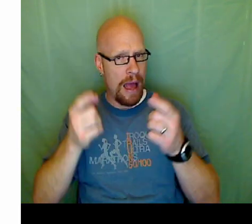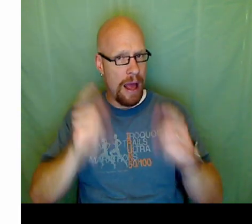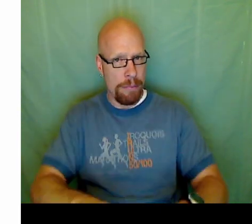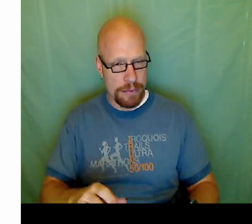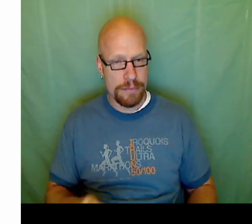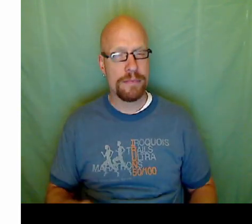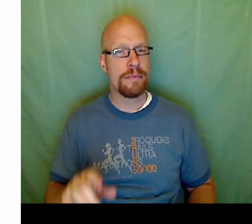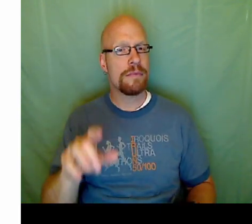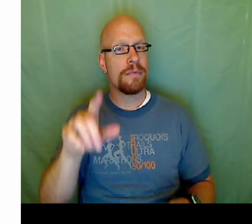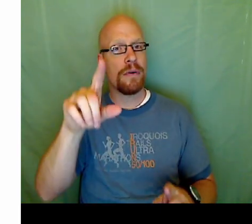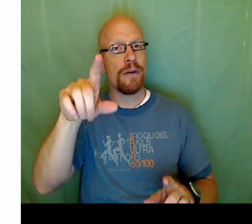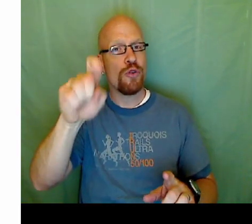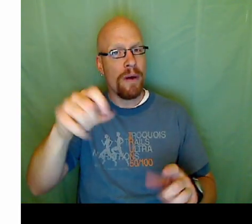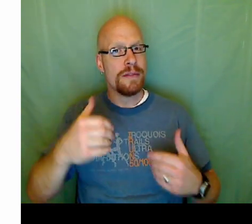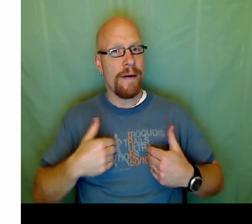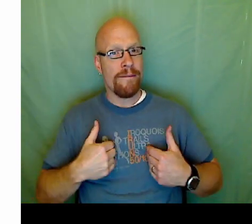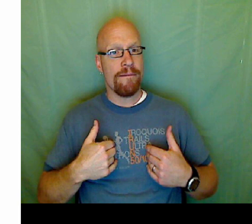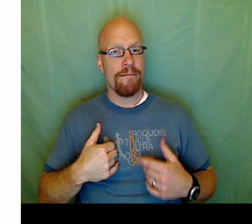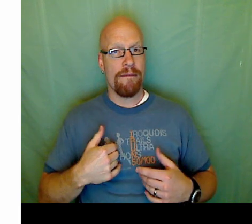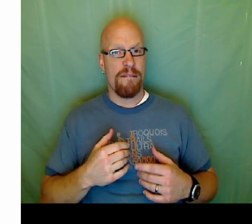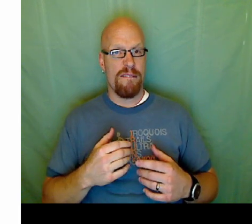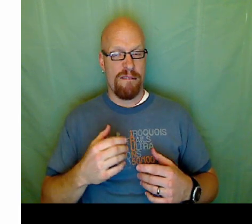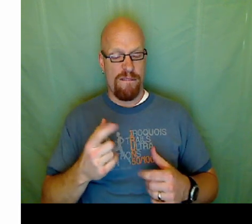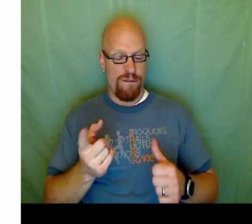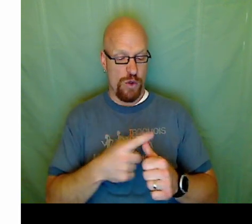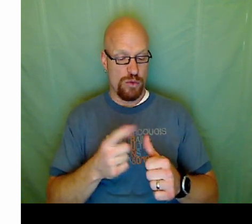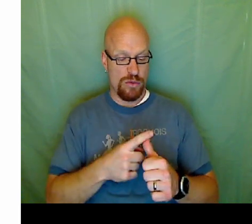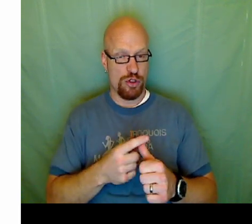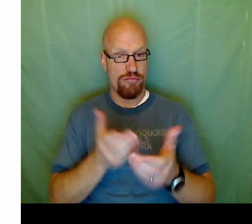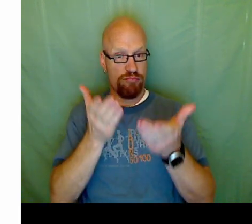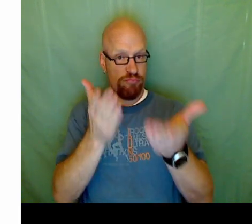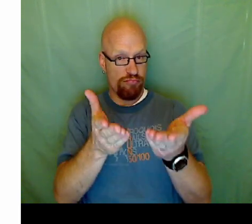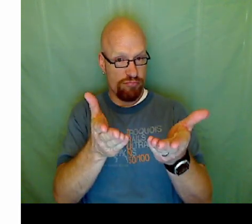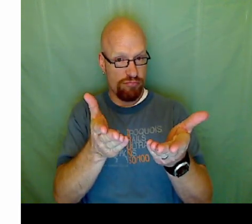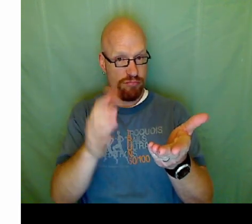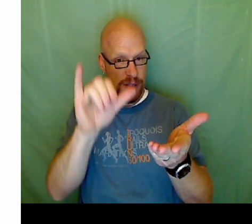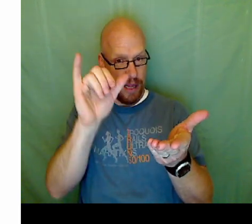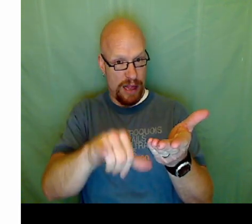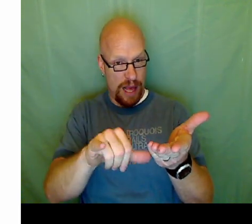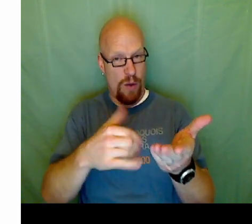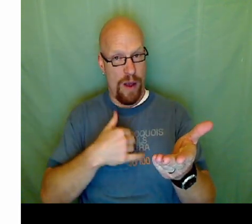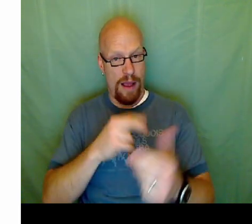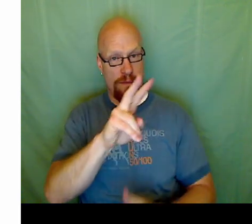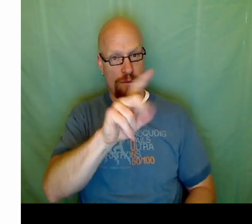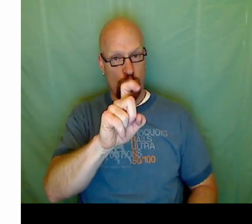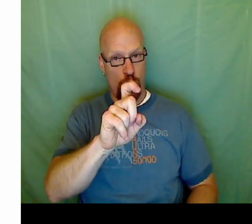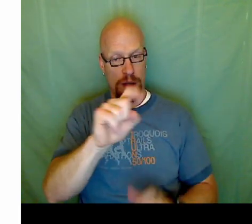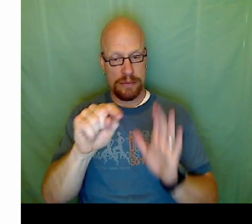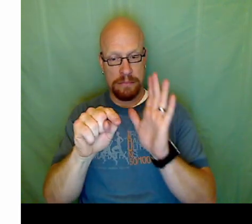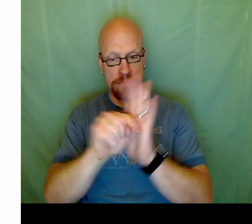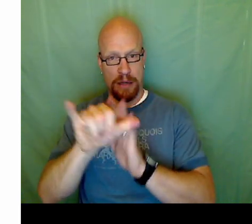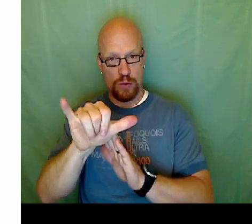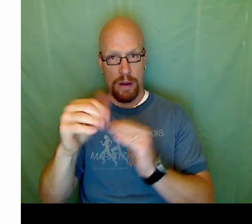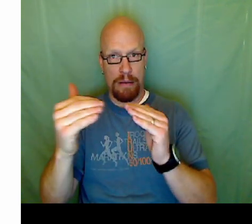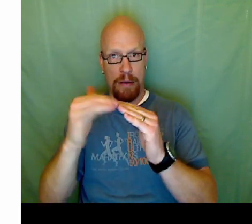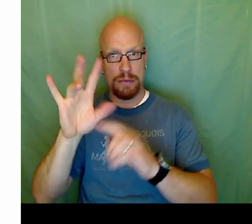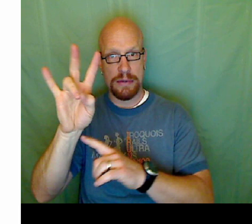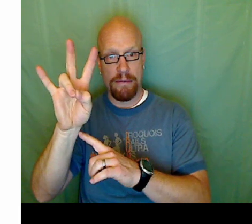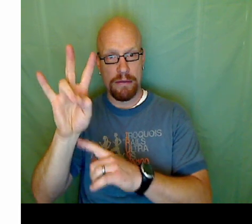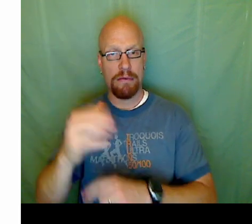out our answers for the variable. How this happens is, you need to first have --